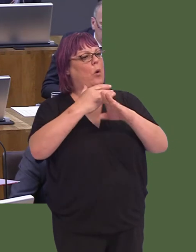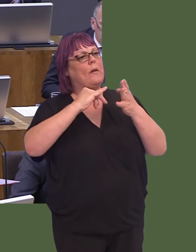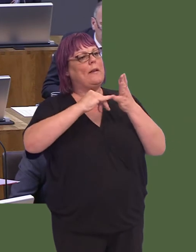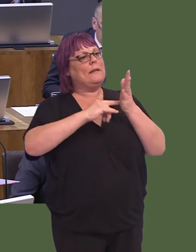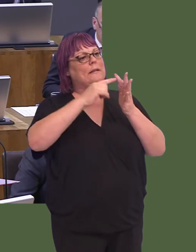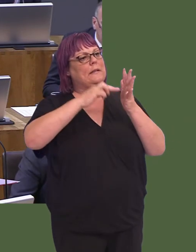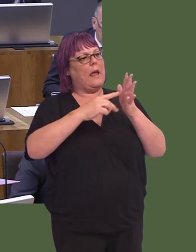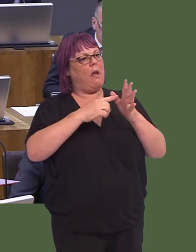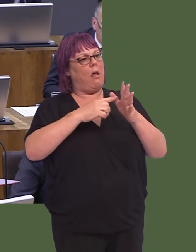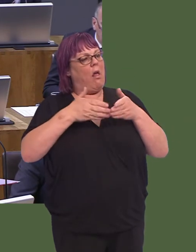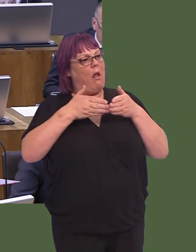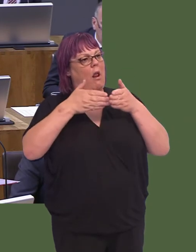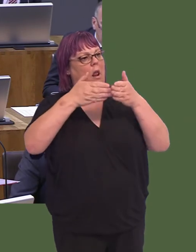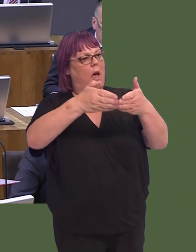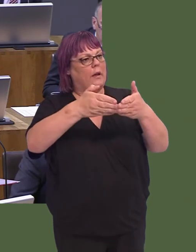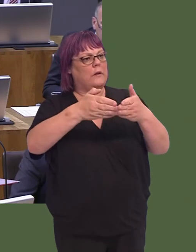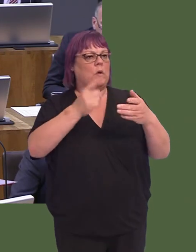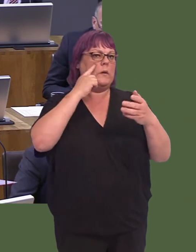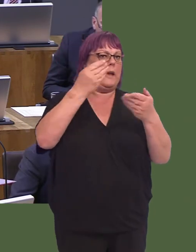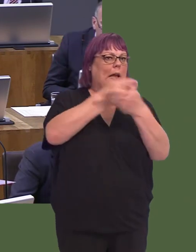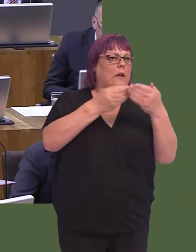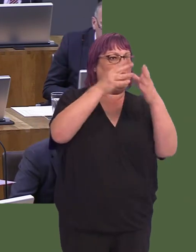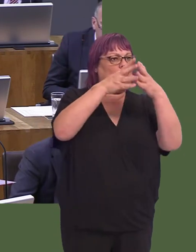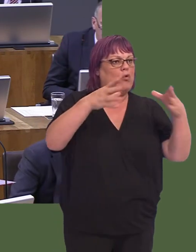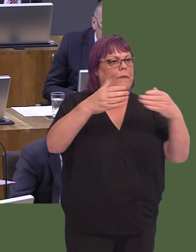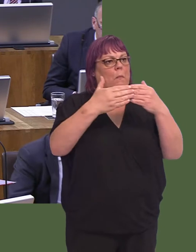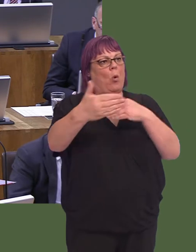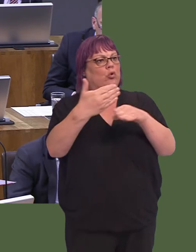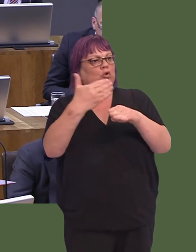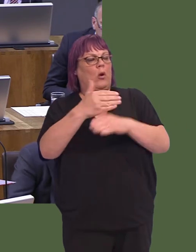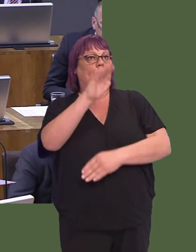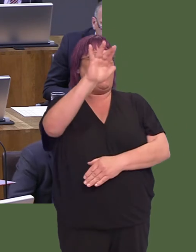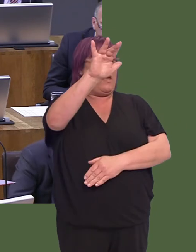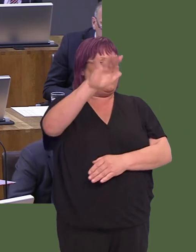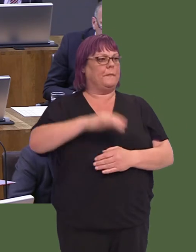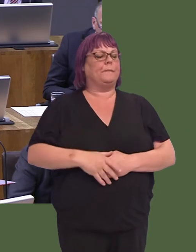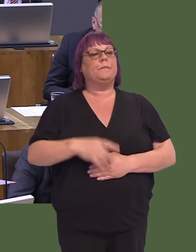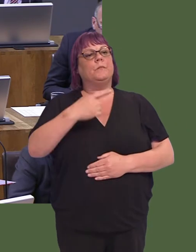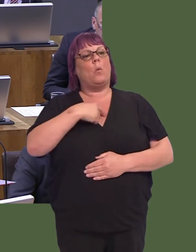and support Stenaline to maximise Holyheadís potential to increase economic growth and jobs for the region.